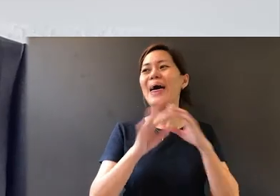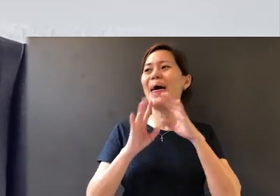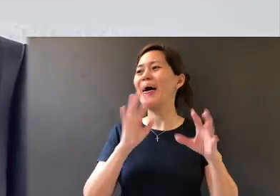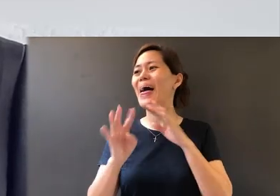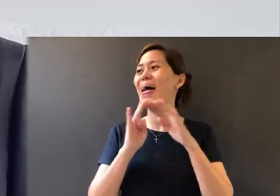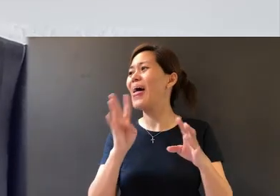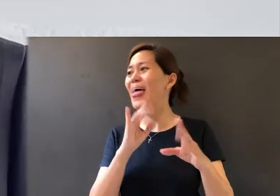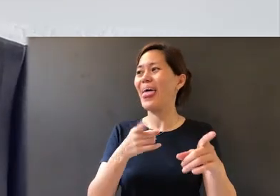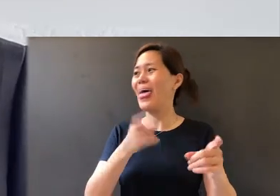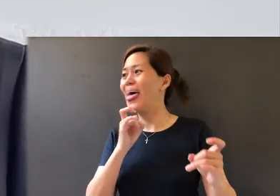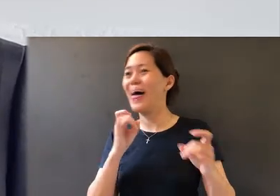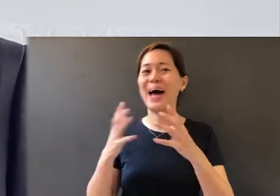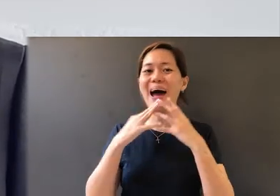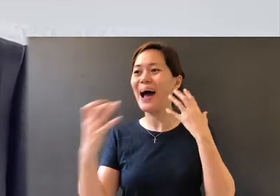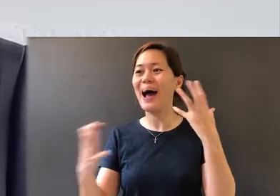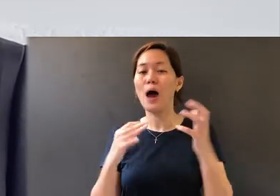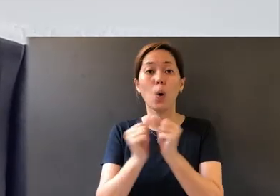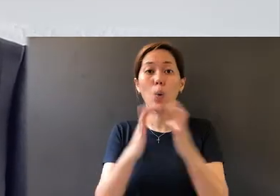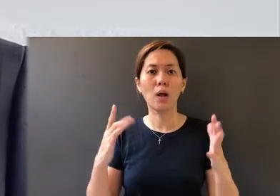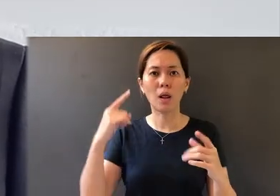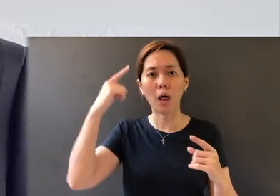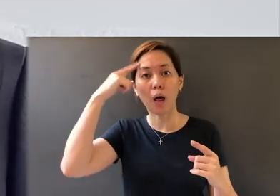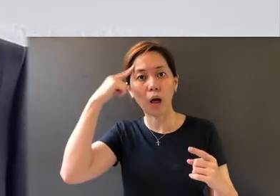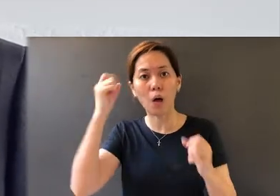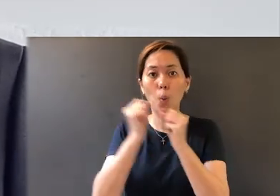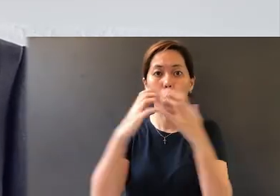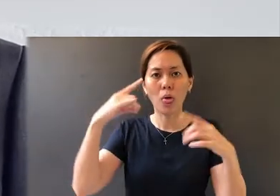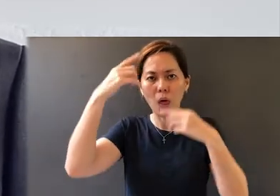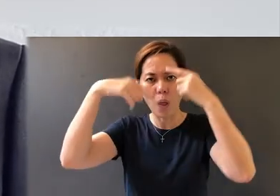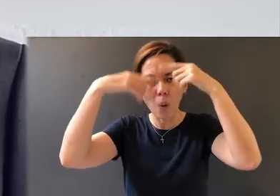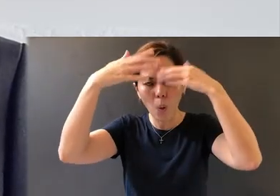fast, too quickly without thinking, without processing what we are saying,